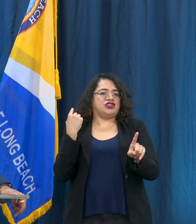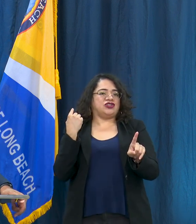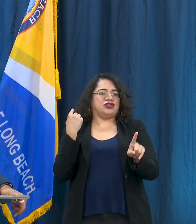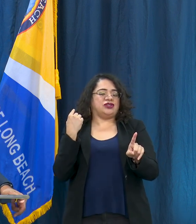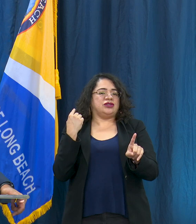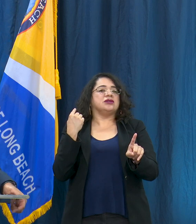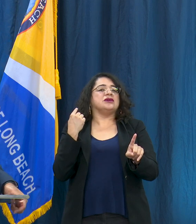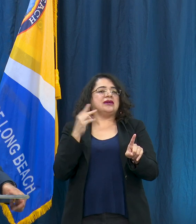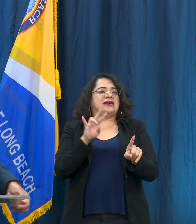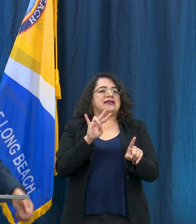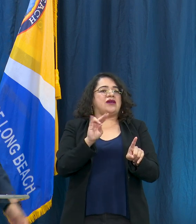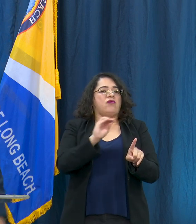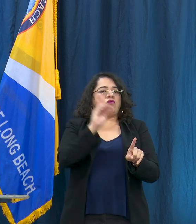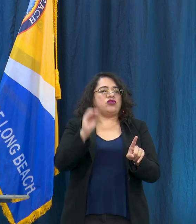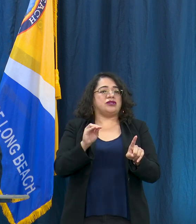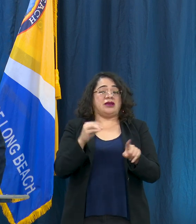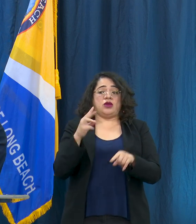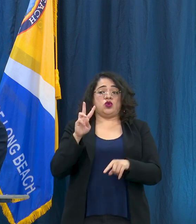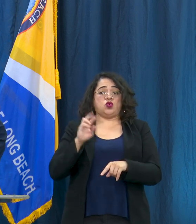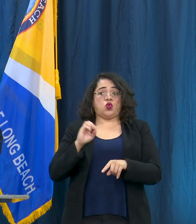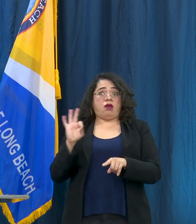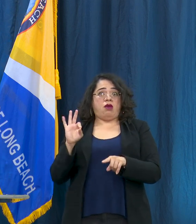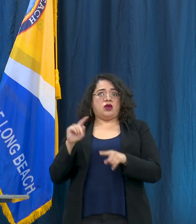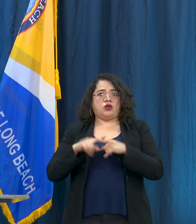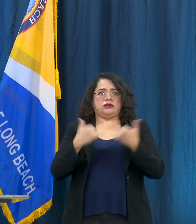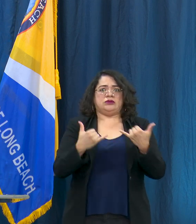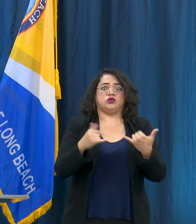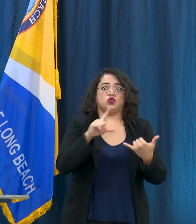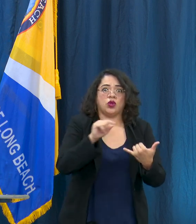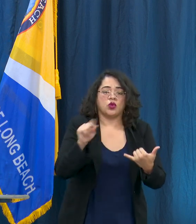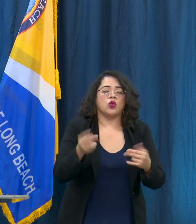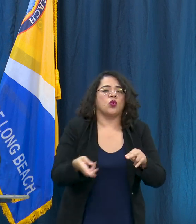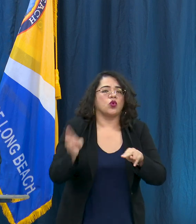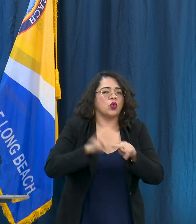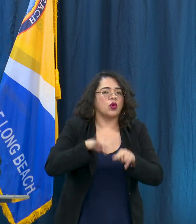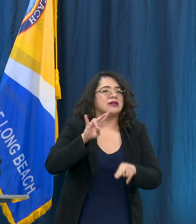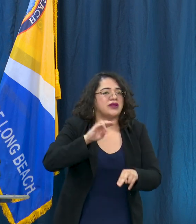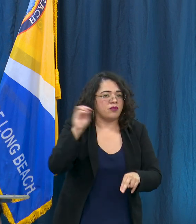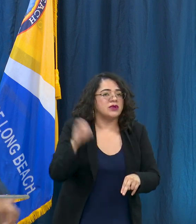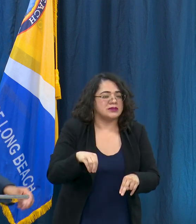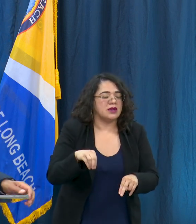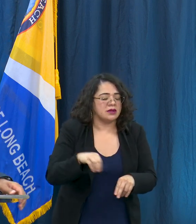is a seven percent increase. You may have read that LA City had about